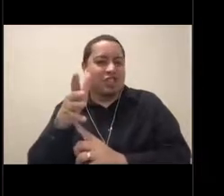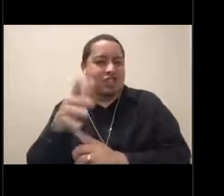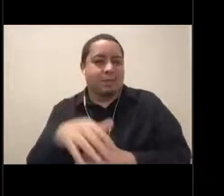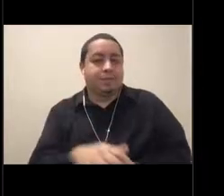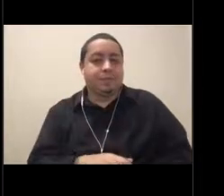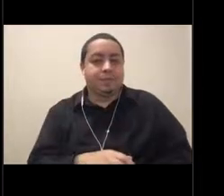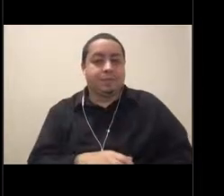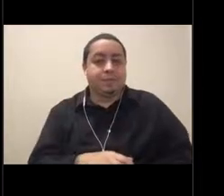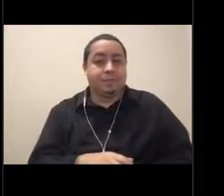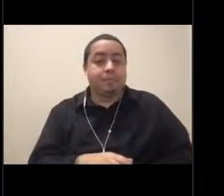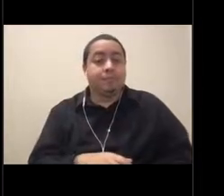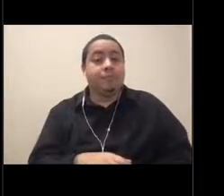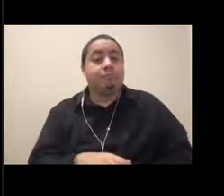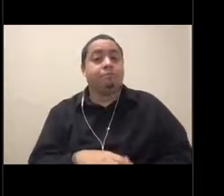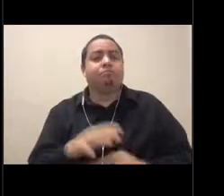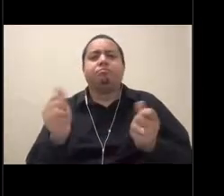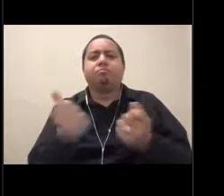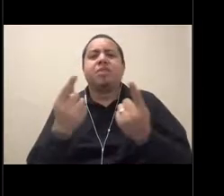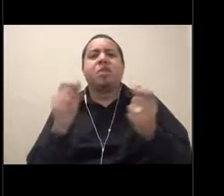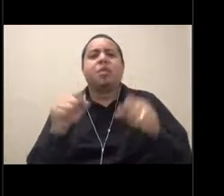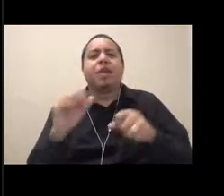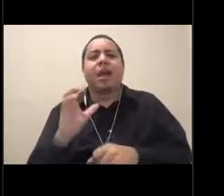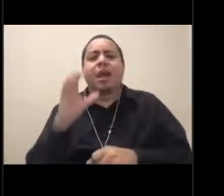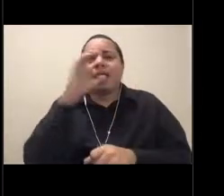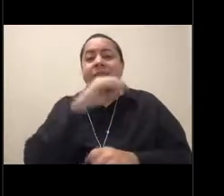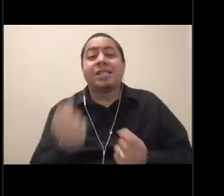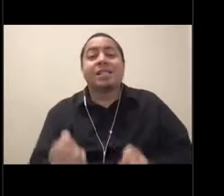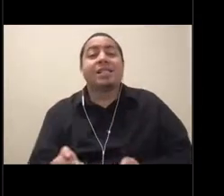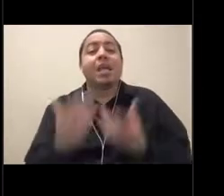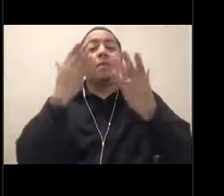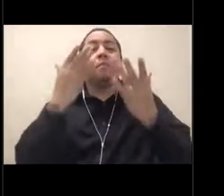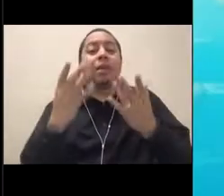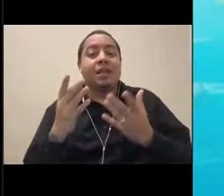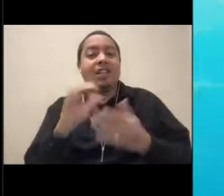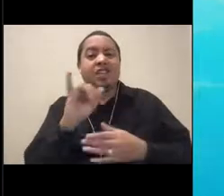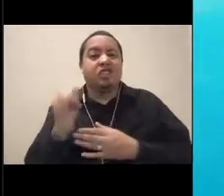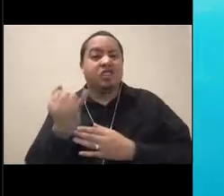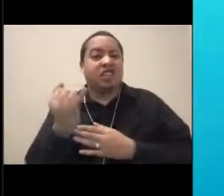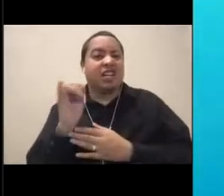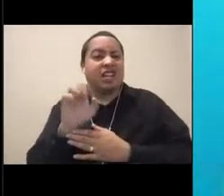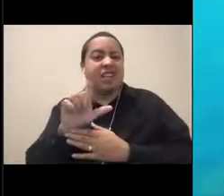Any guesses out there how many jellies a leatherback sea turtle has to eat